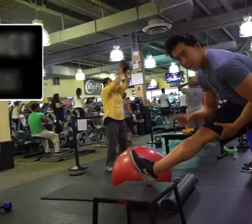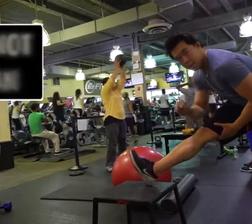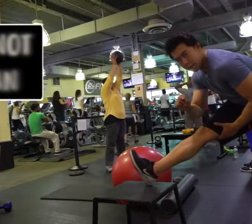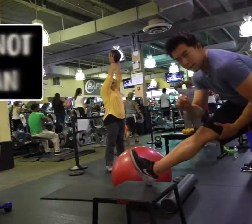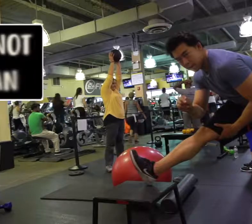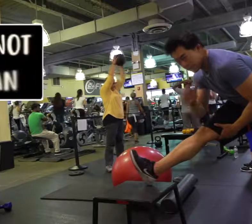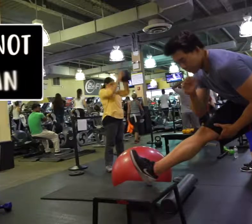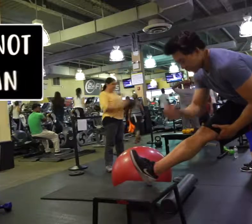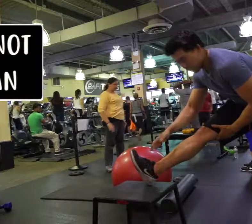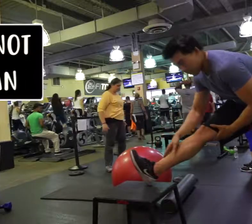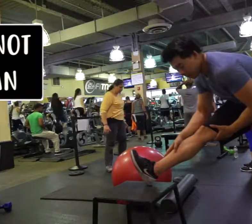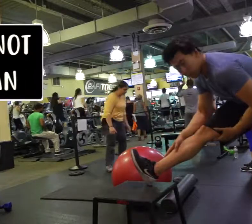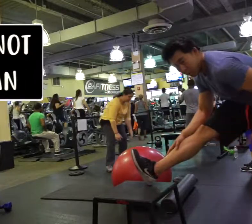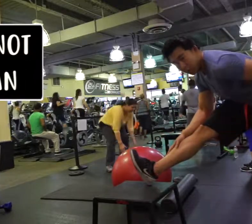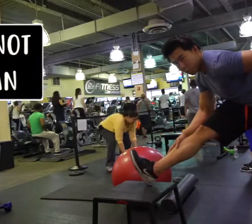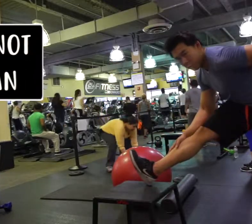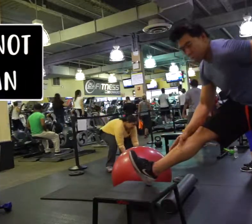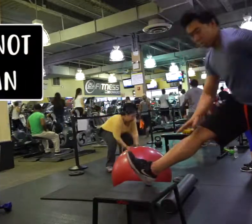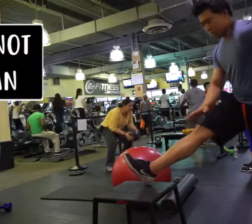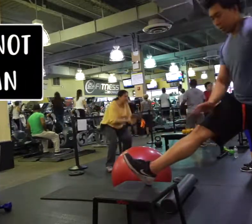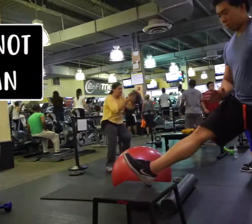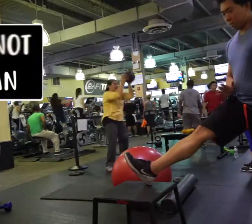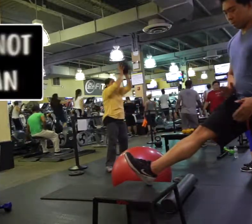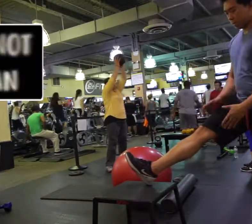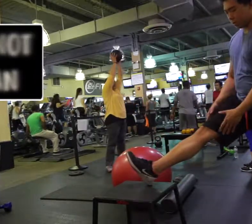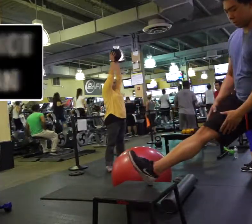Do not lean because it will cause your back to curve.